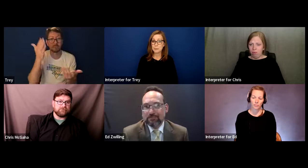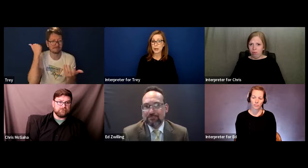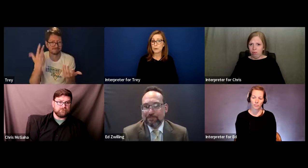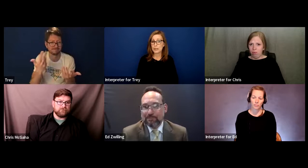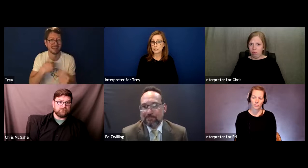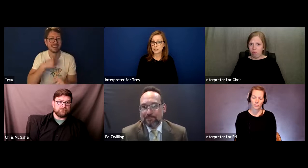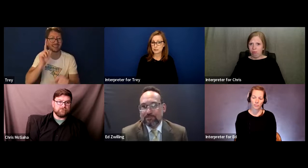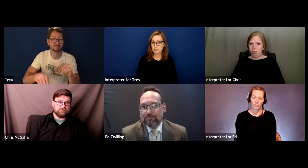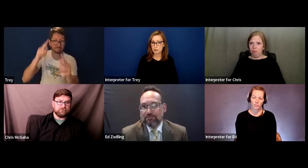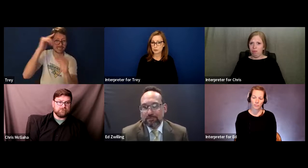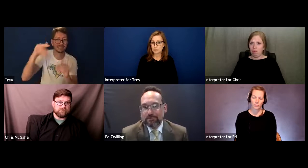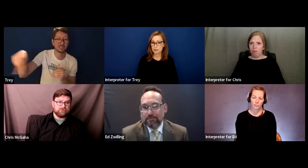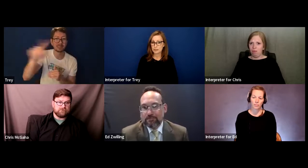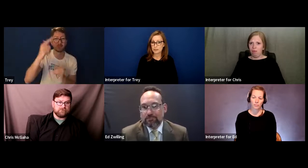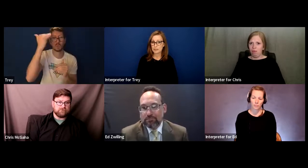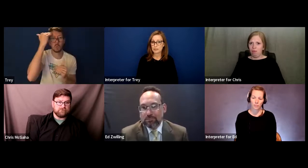my own educational goals.